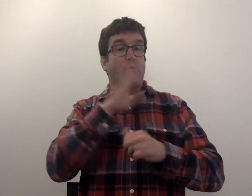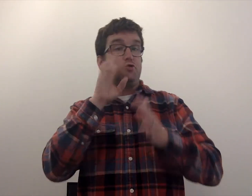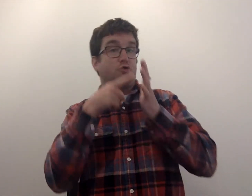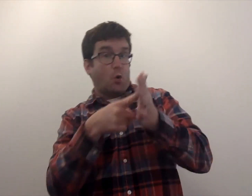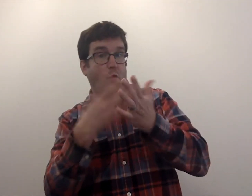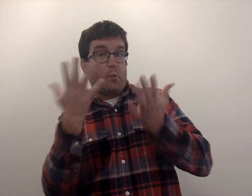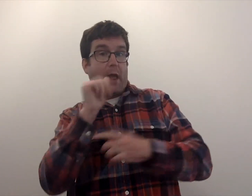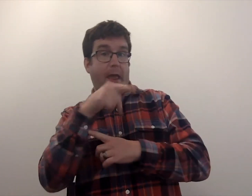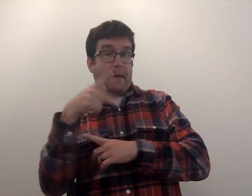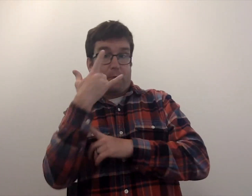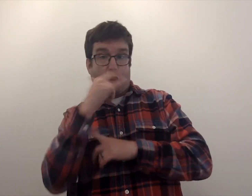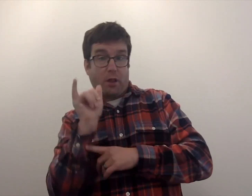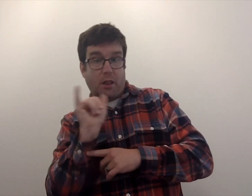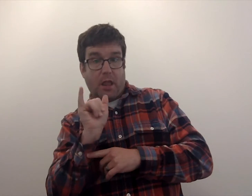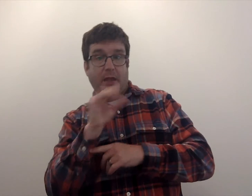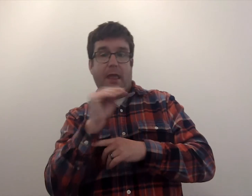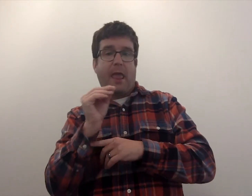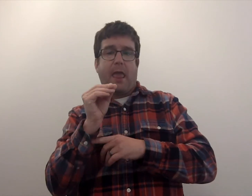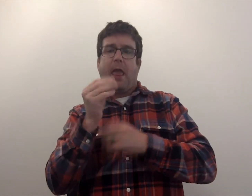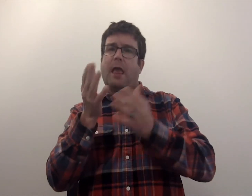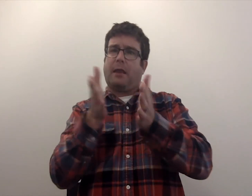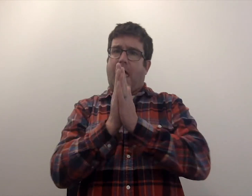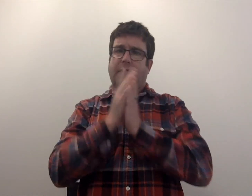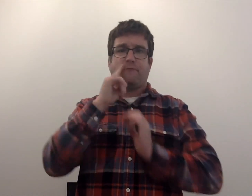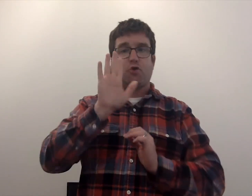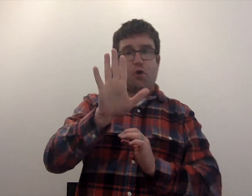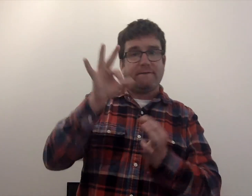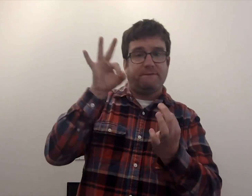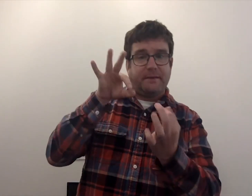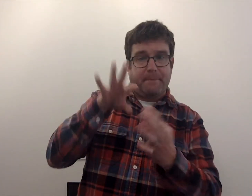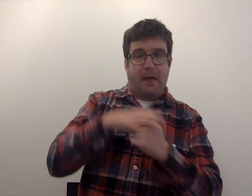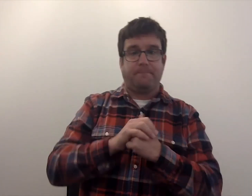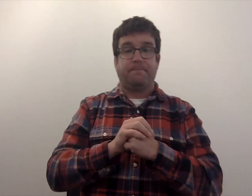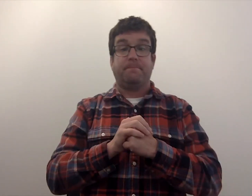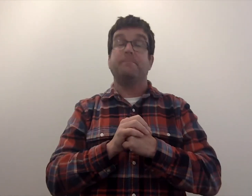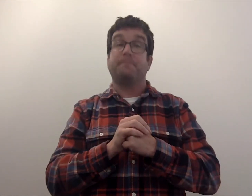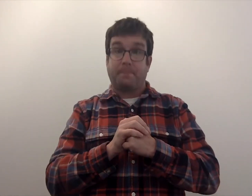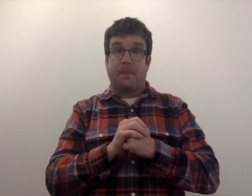We'll also show you what our app will look like and ask for your feedback.